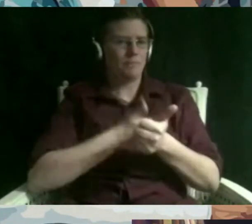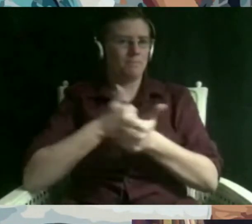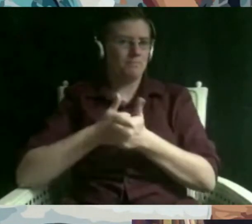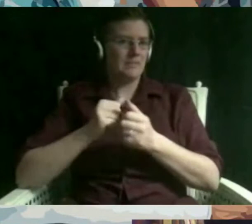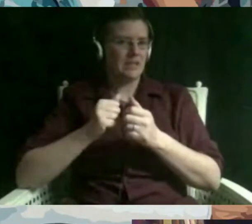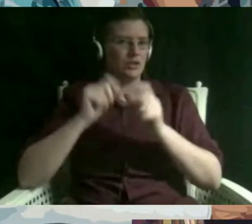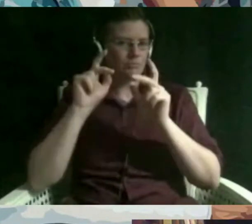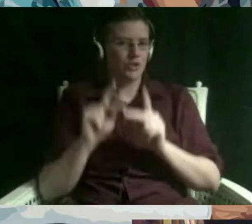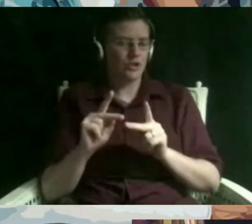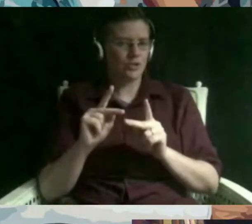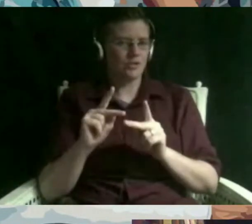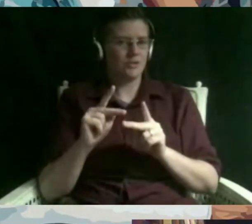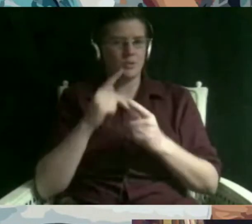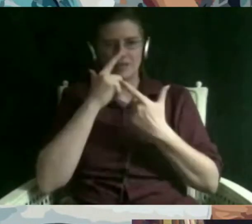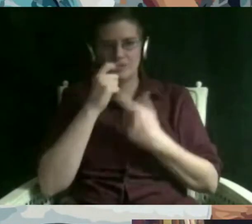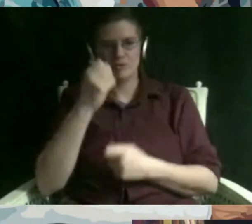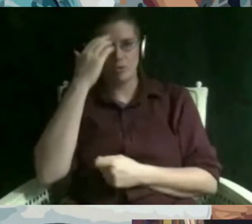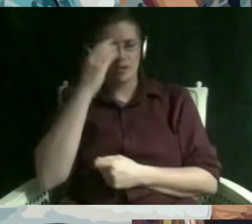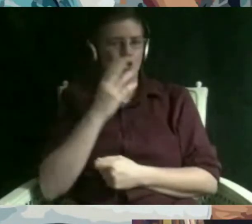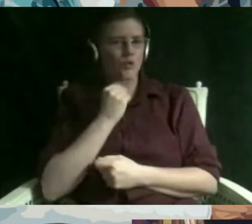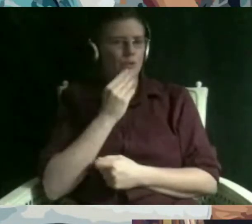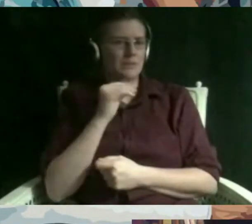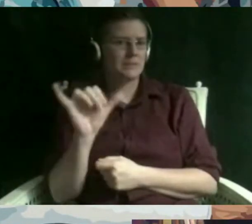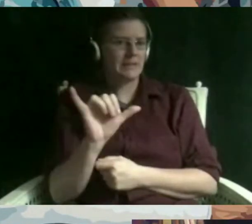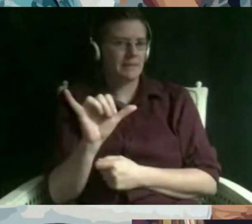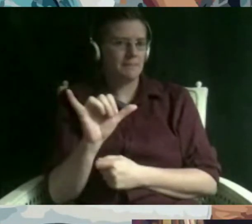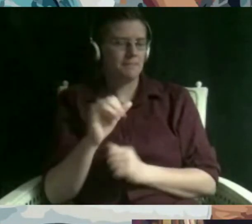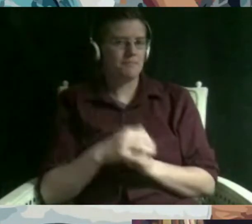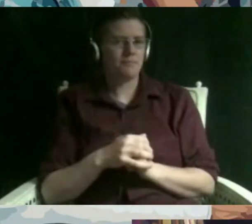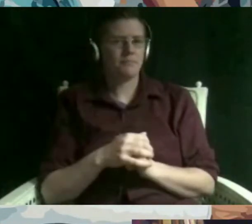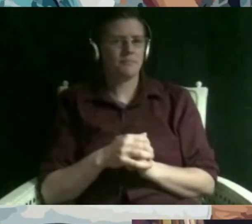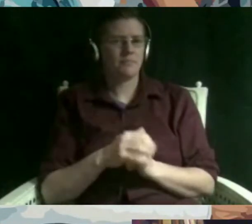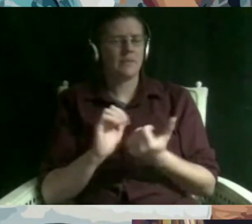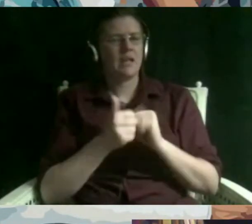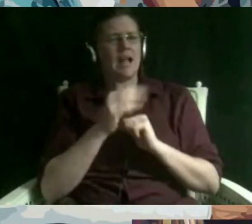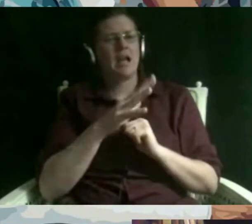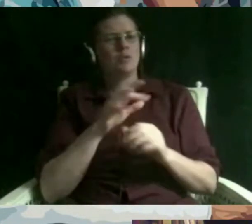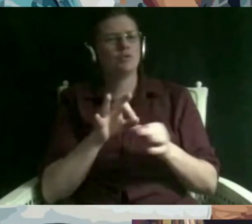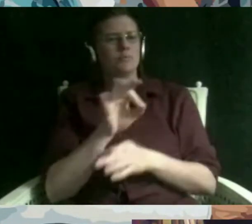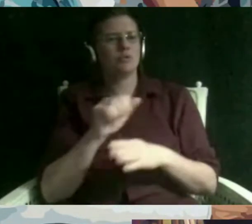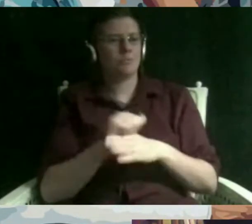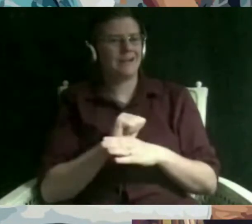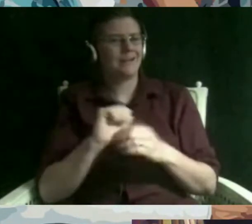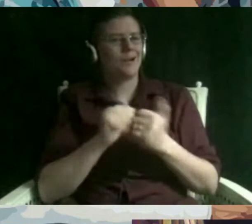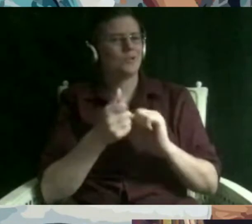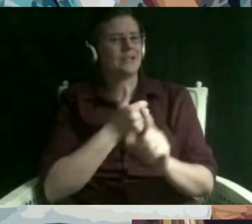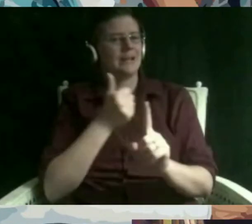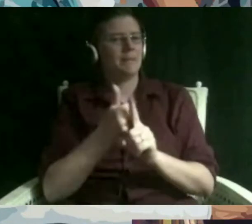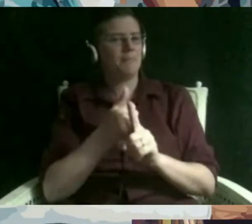with judaism it's that way as well and how has your spiritual practice impacted your life um i'd